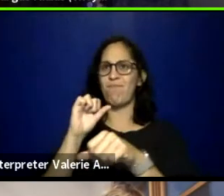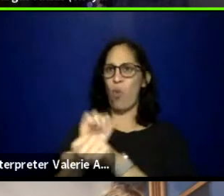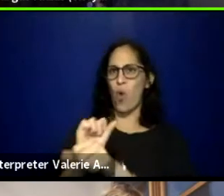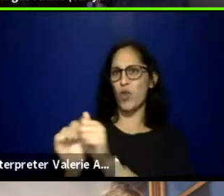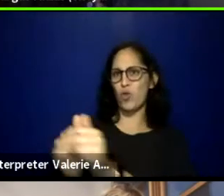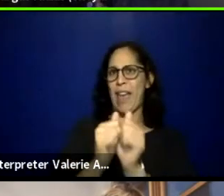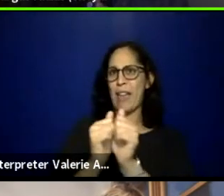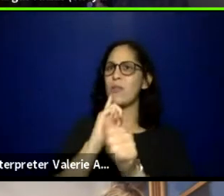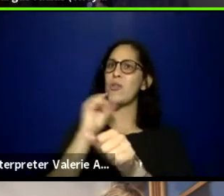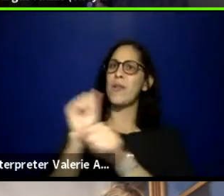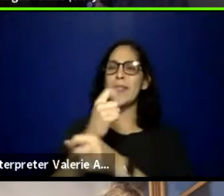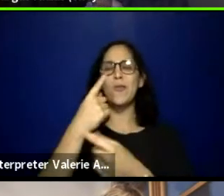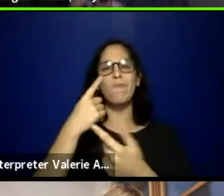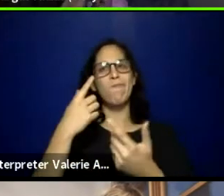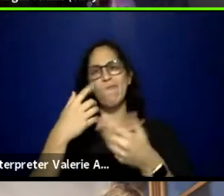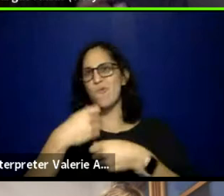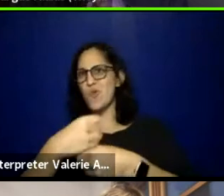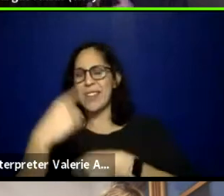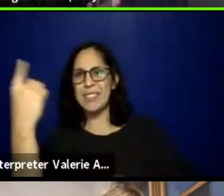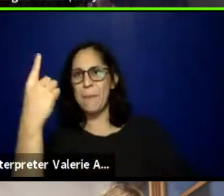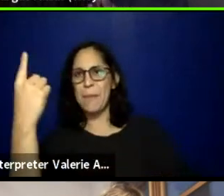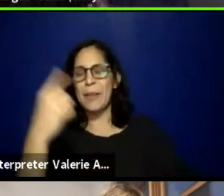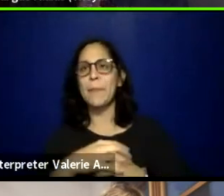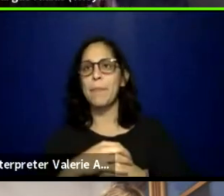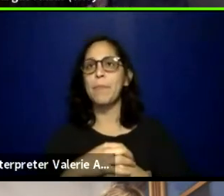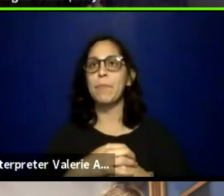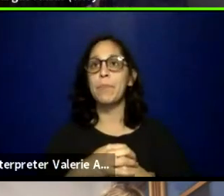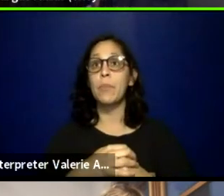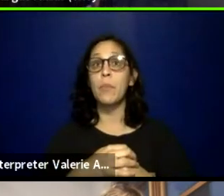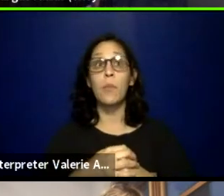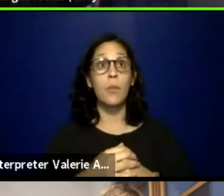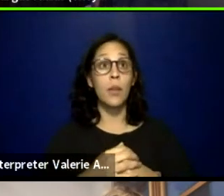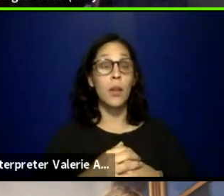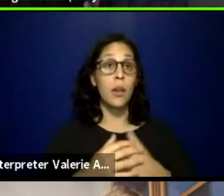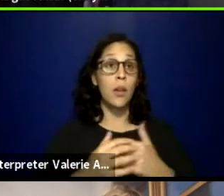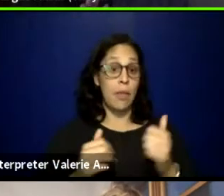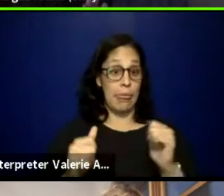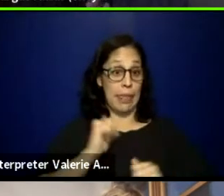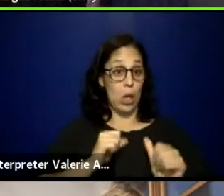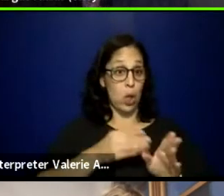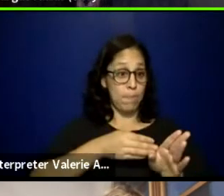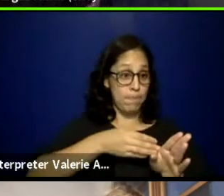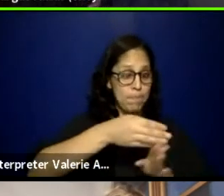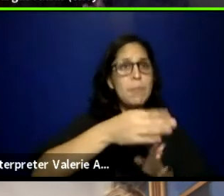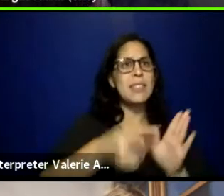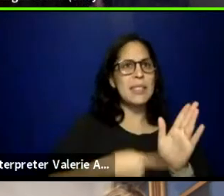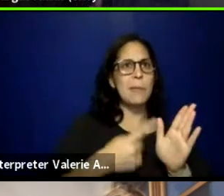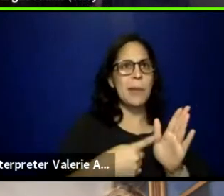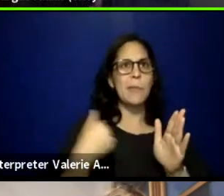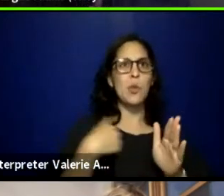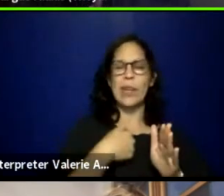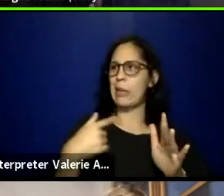in theater, sometimes we get pitted against each other. And especially when it comes from marginalized folks,